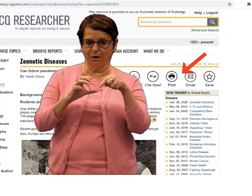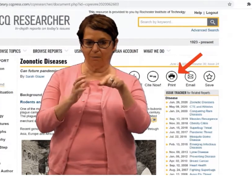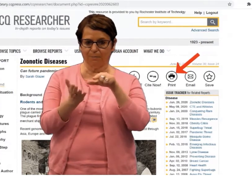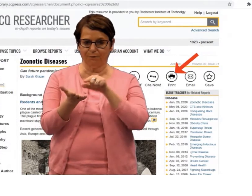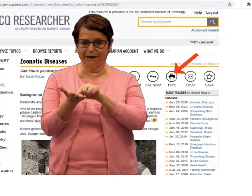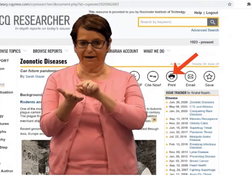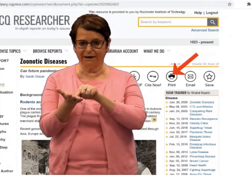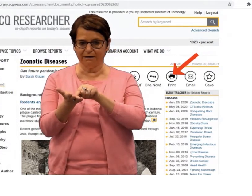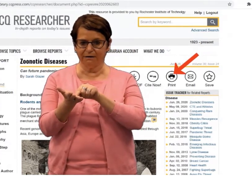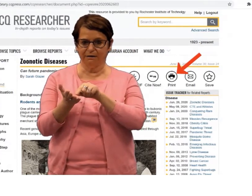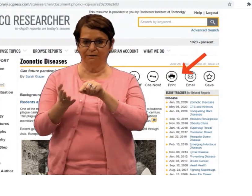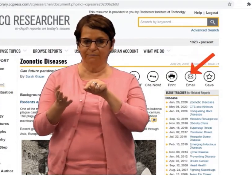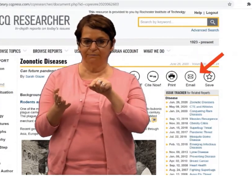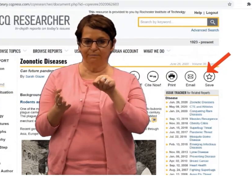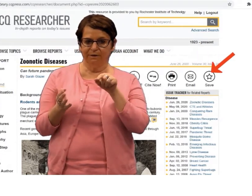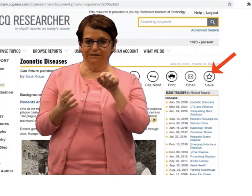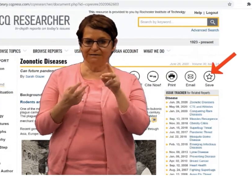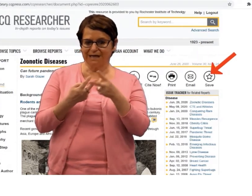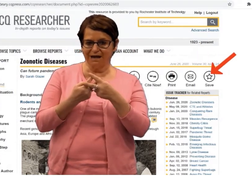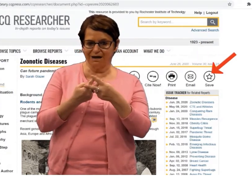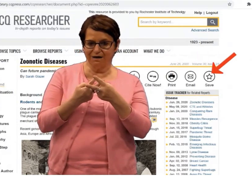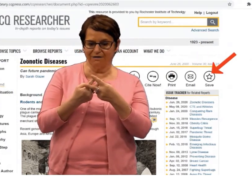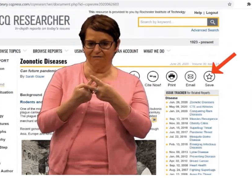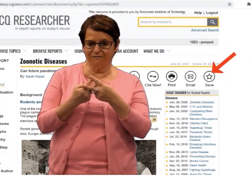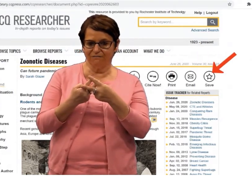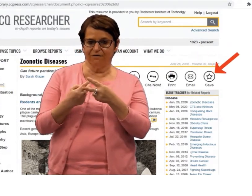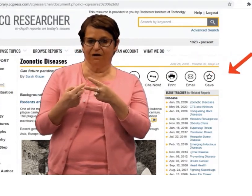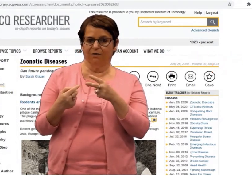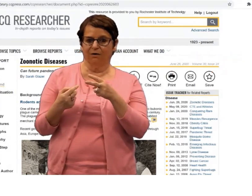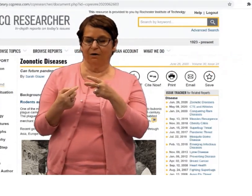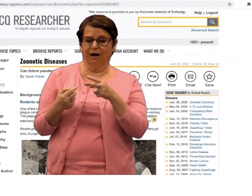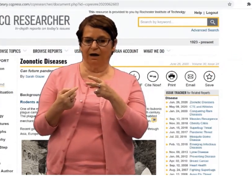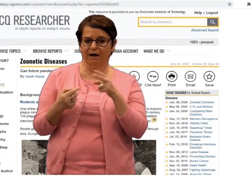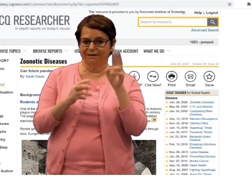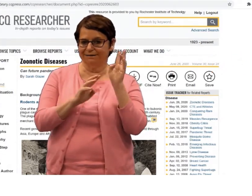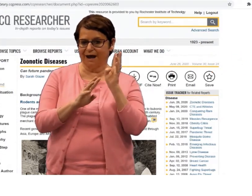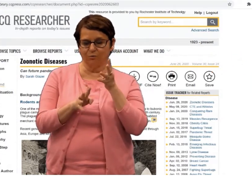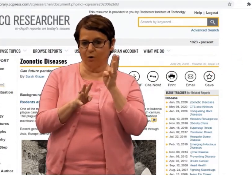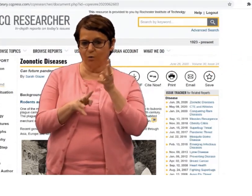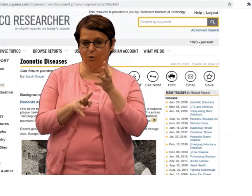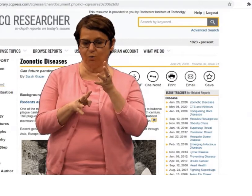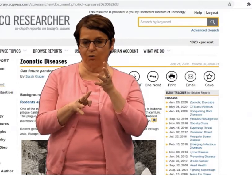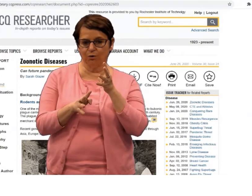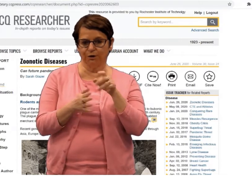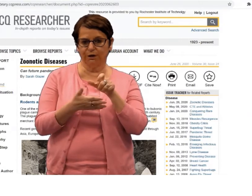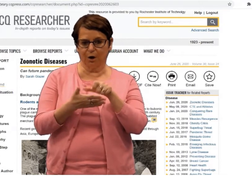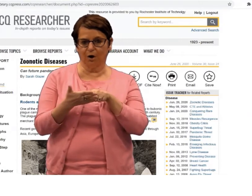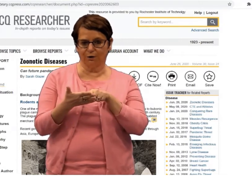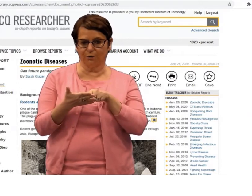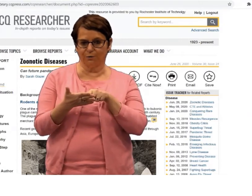Notice that you can email, print, save, download